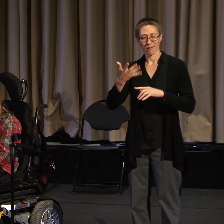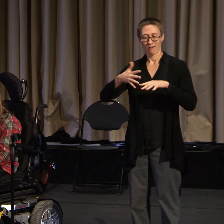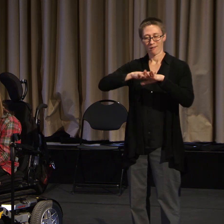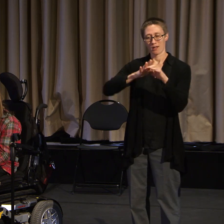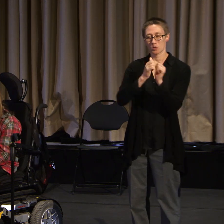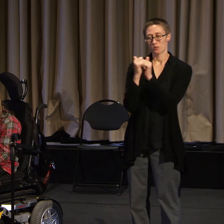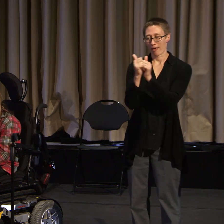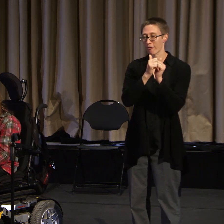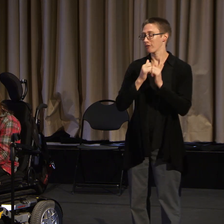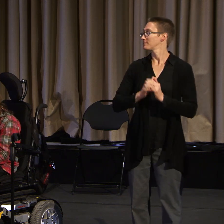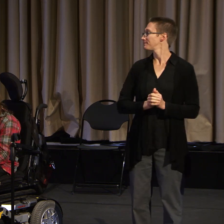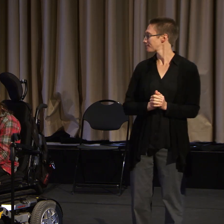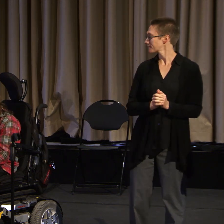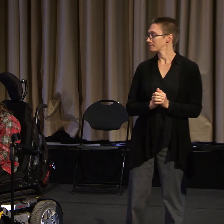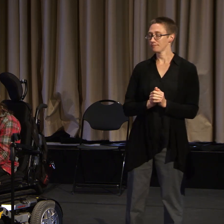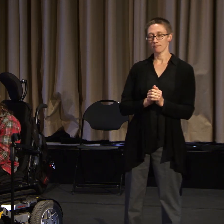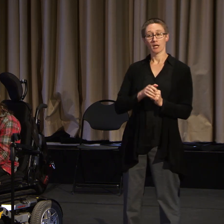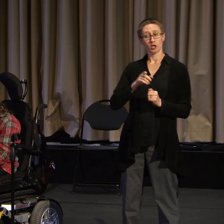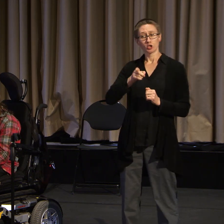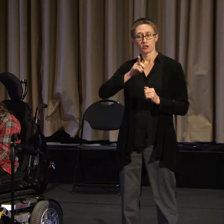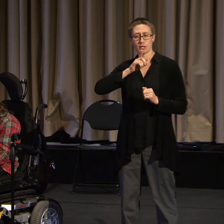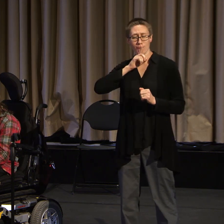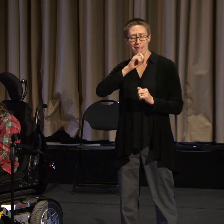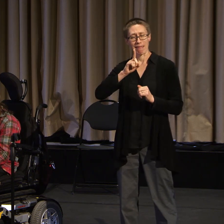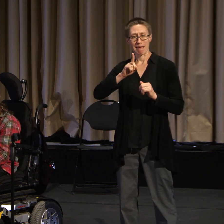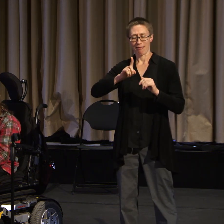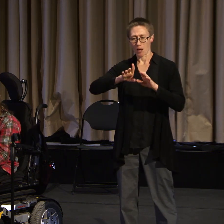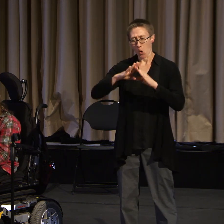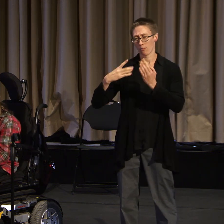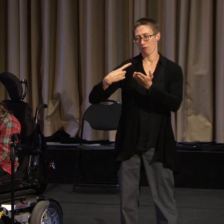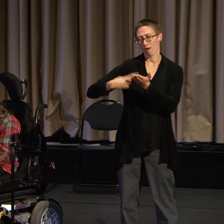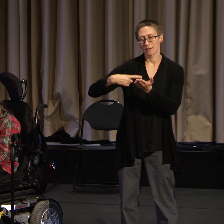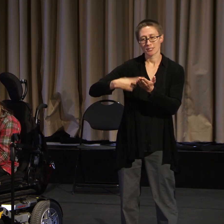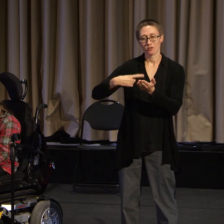within the disability community as well as the world.